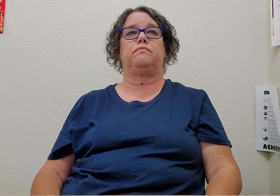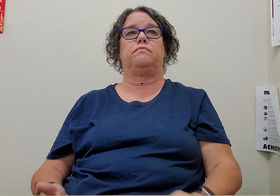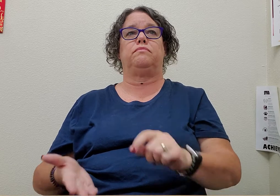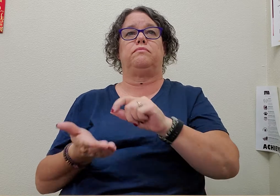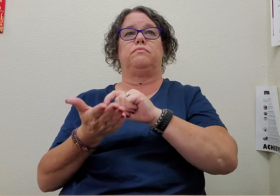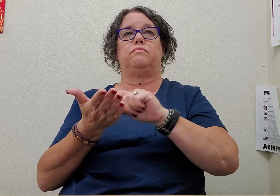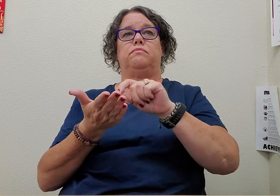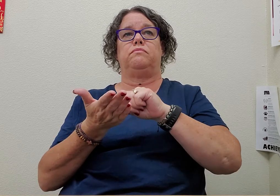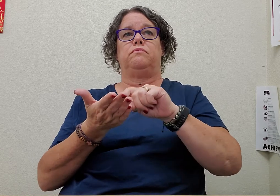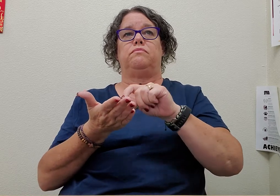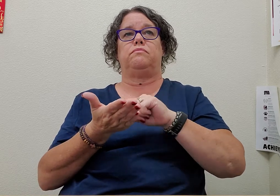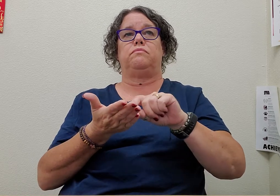write